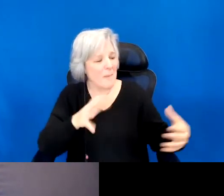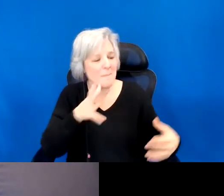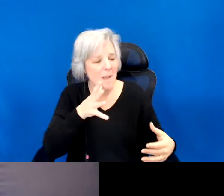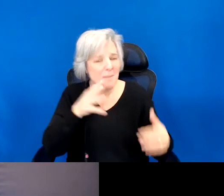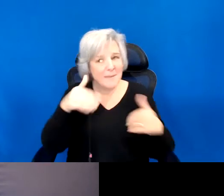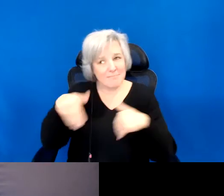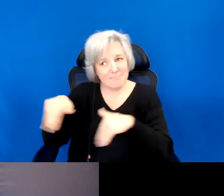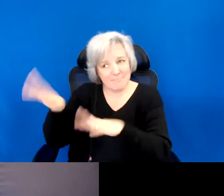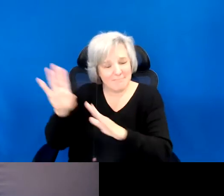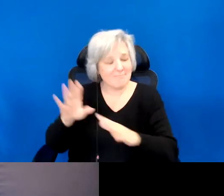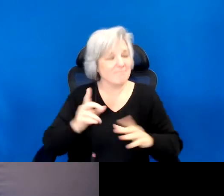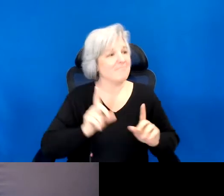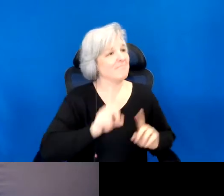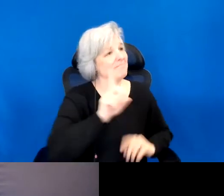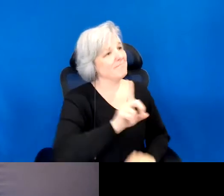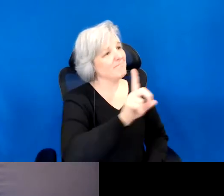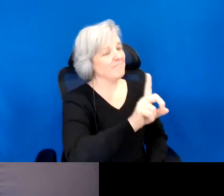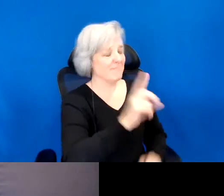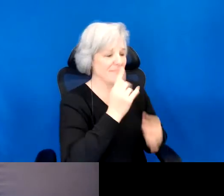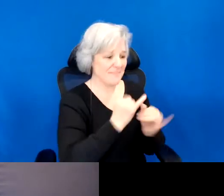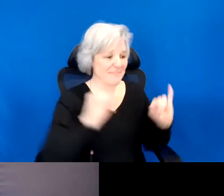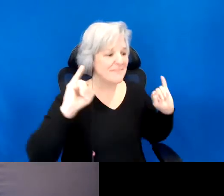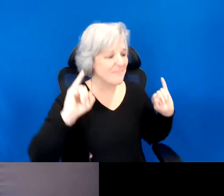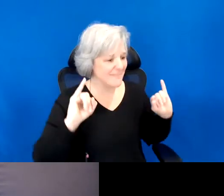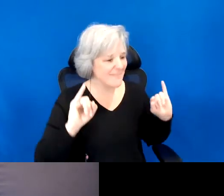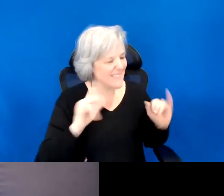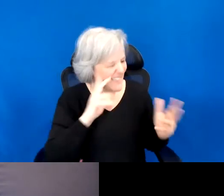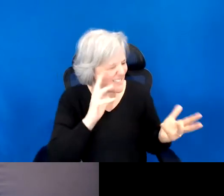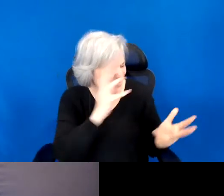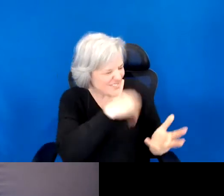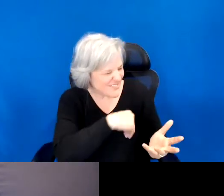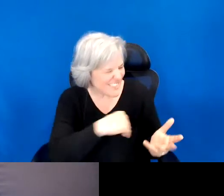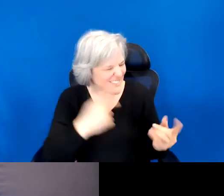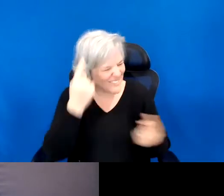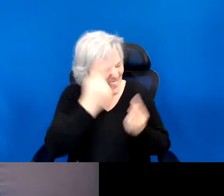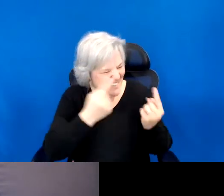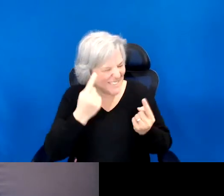Often only later, and in a perverse twist to become them in ways we may not be able